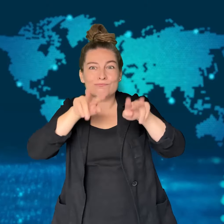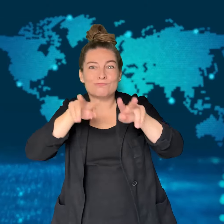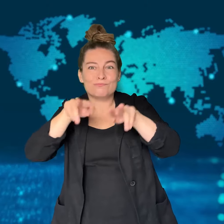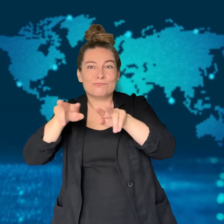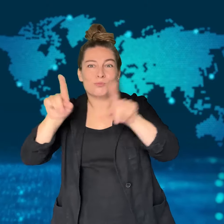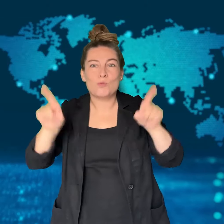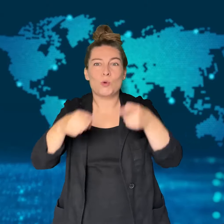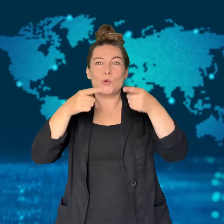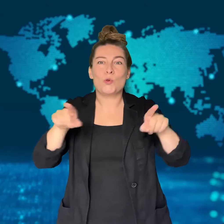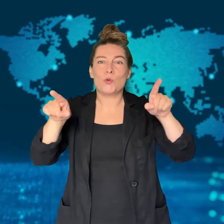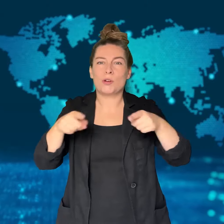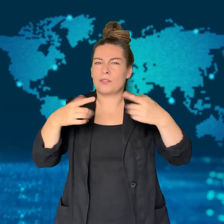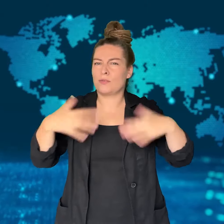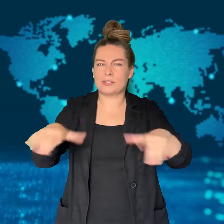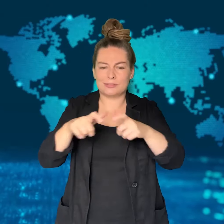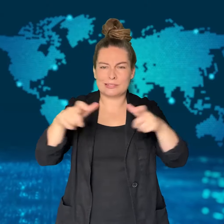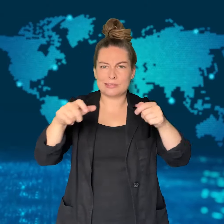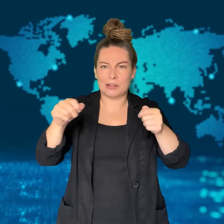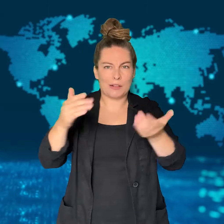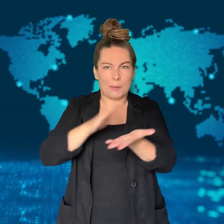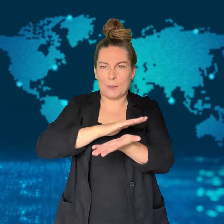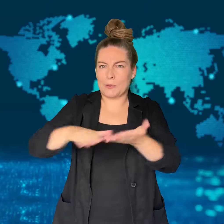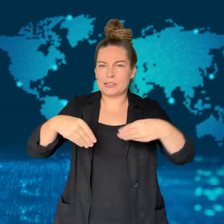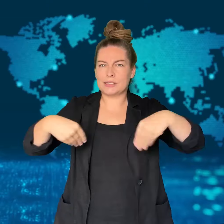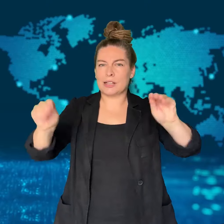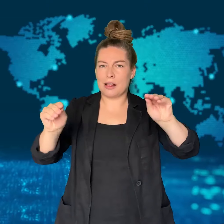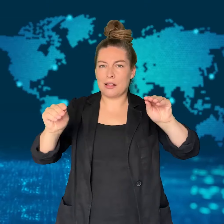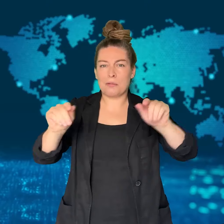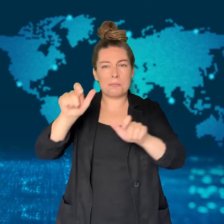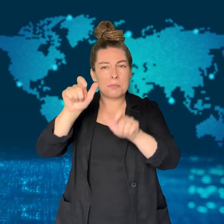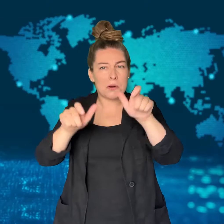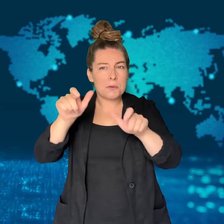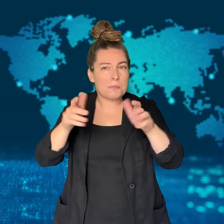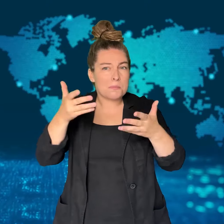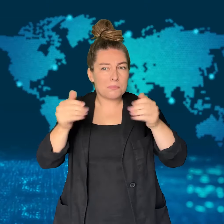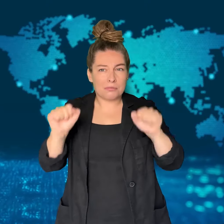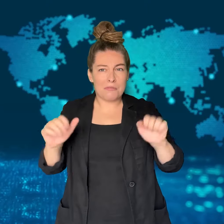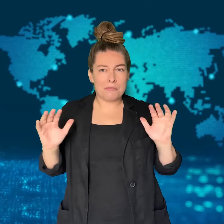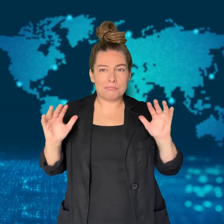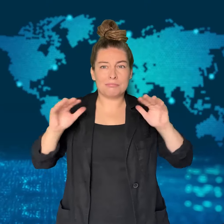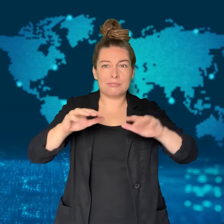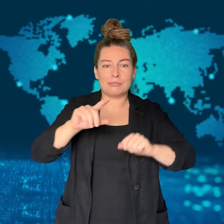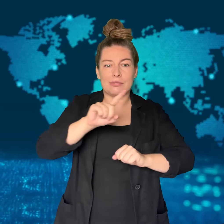There would have been an estimated 170,000 fans.